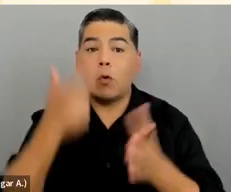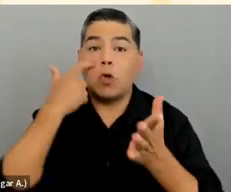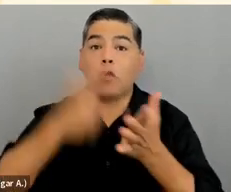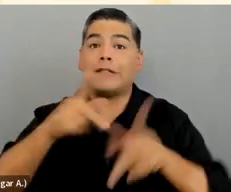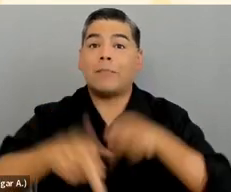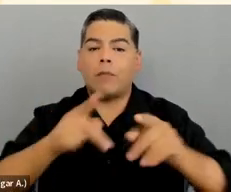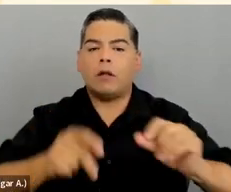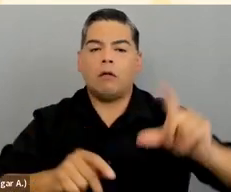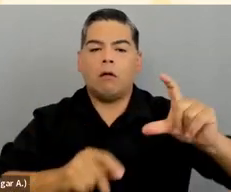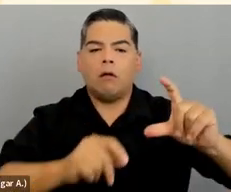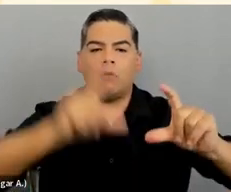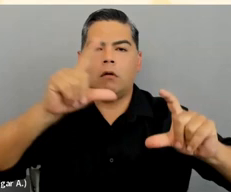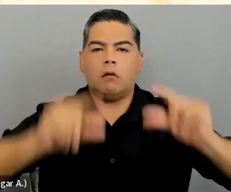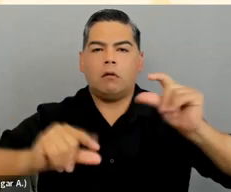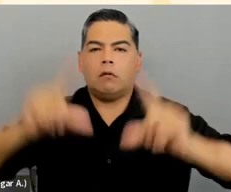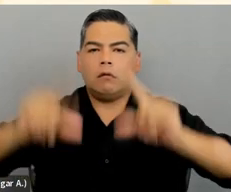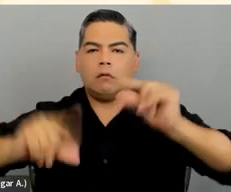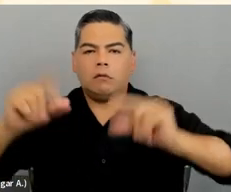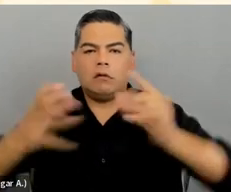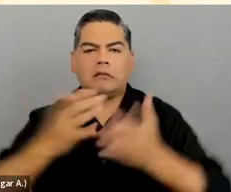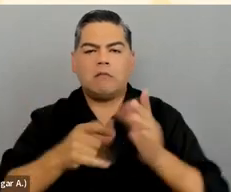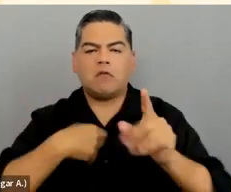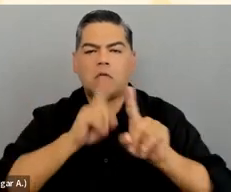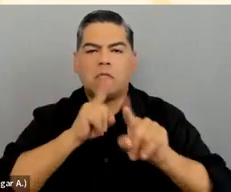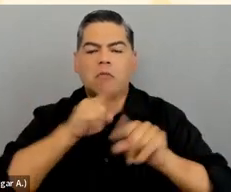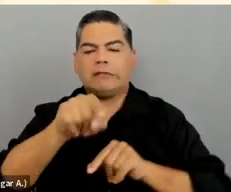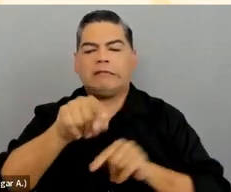and I start seeing some of your responses showing up on the screen.